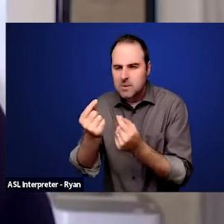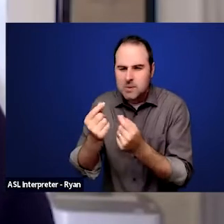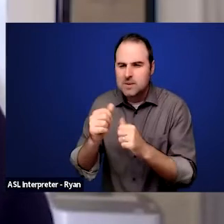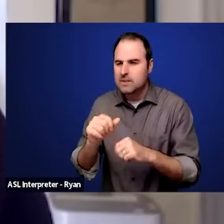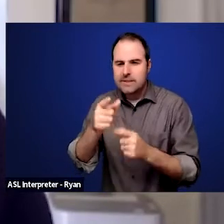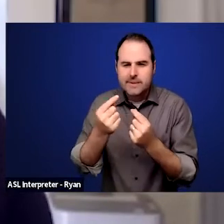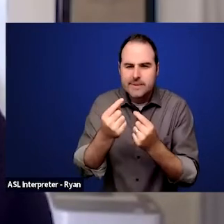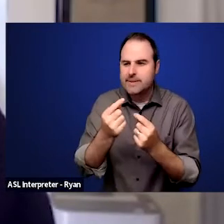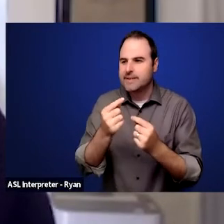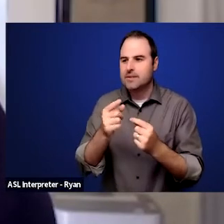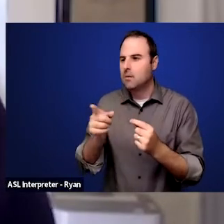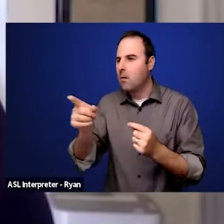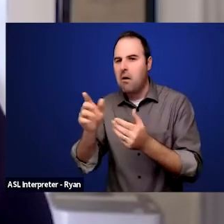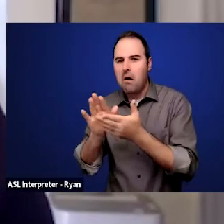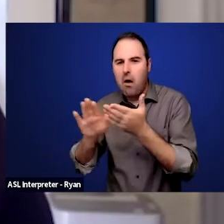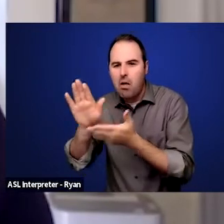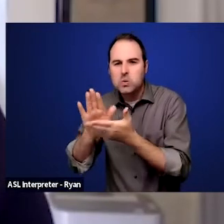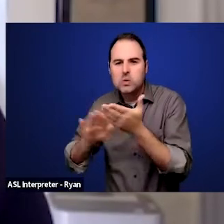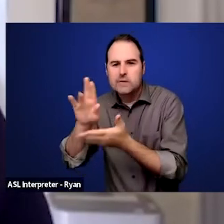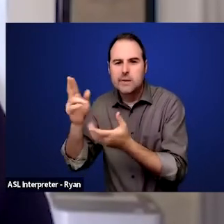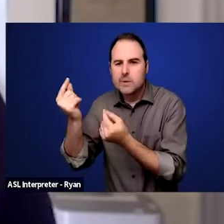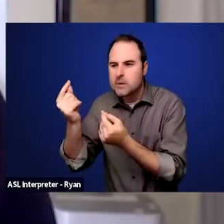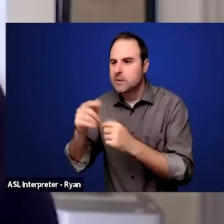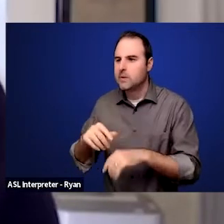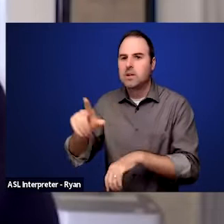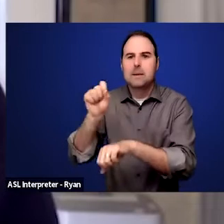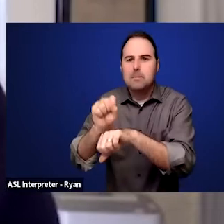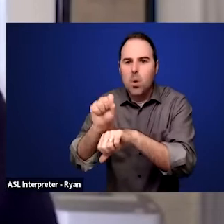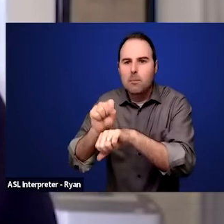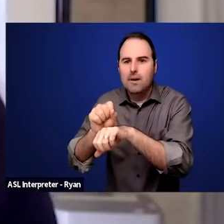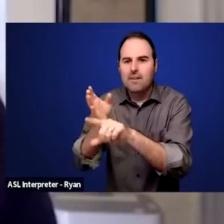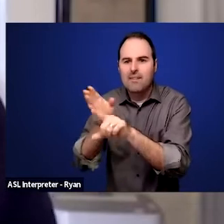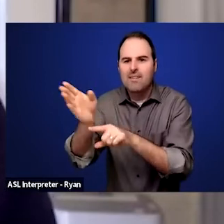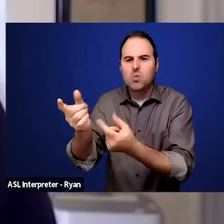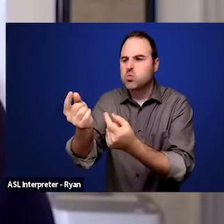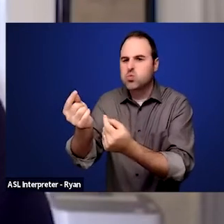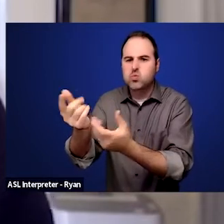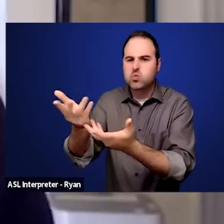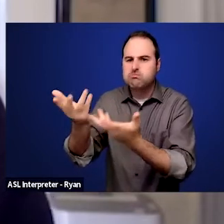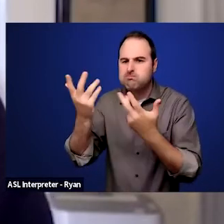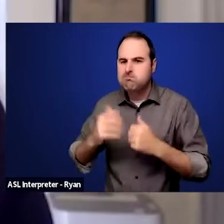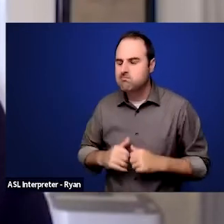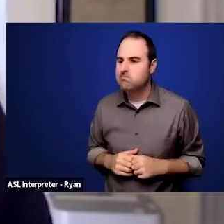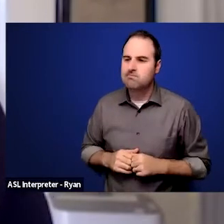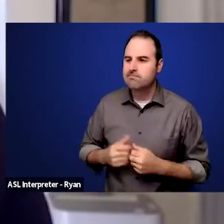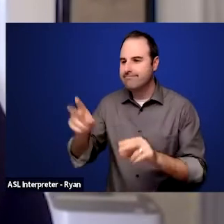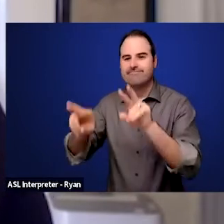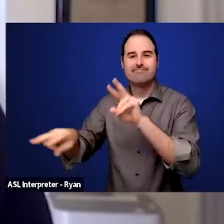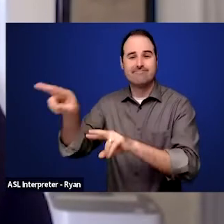to what they're doing in employment, what they're doing in the area of things like accessibility,